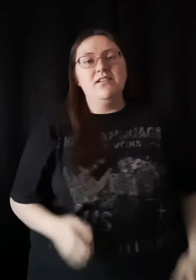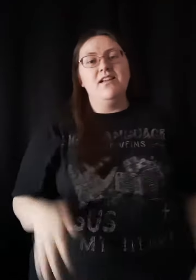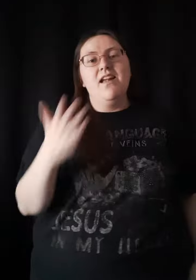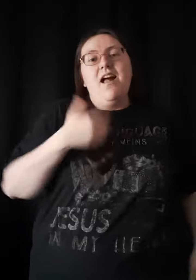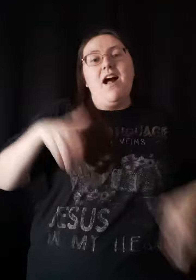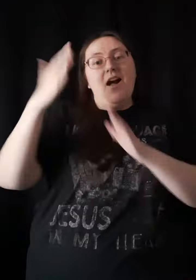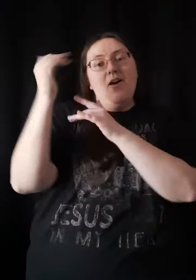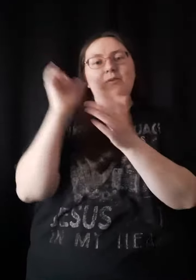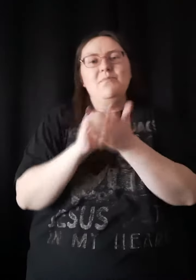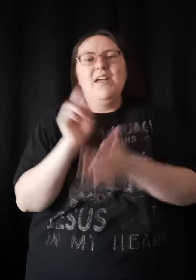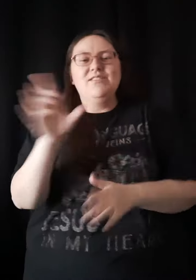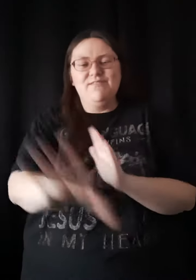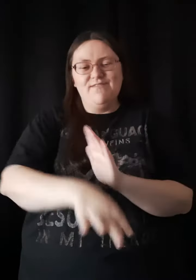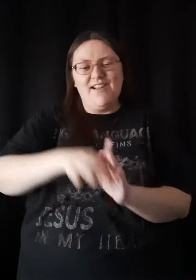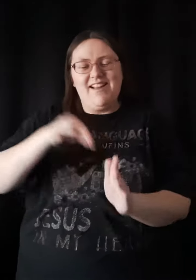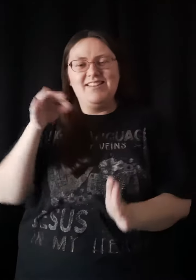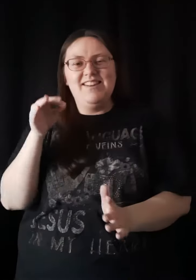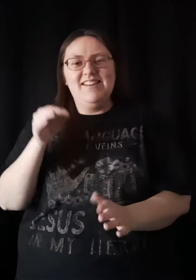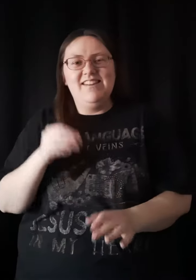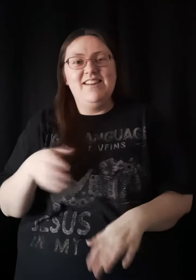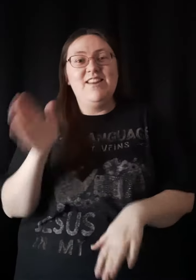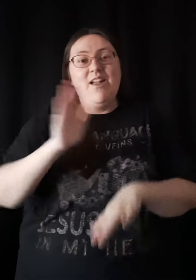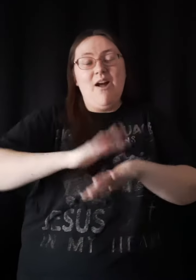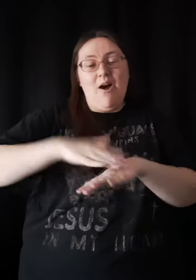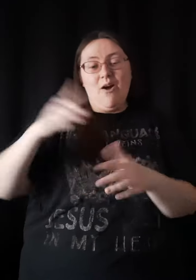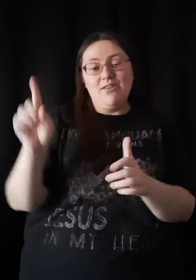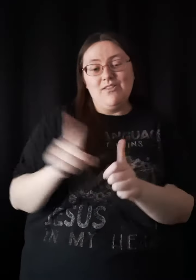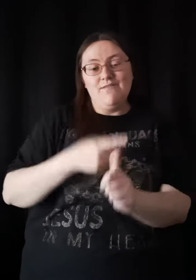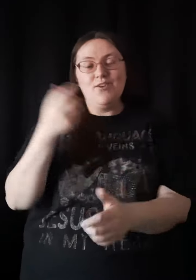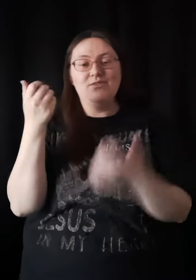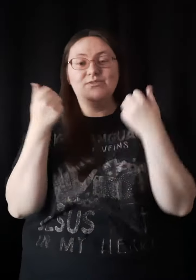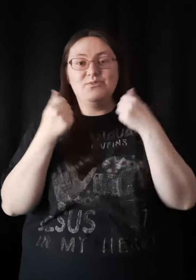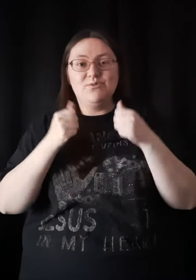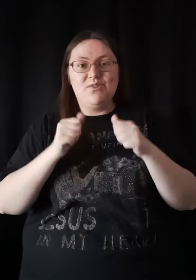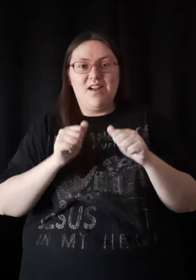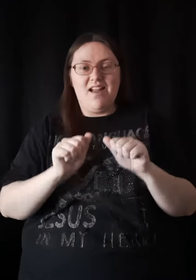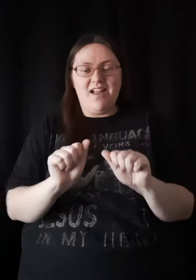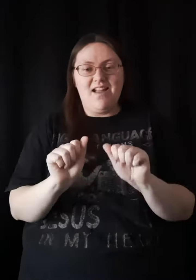I hope that you find it on the first try